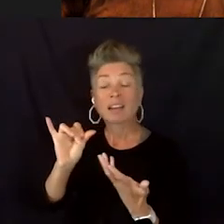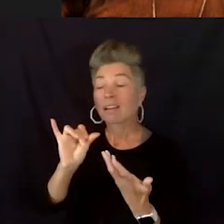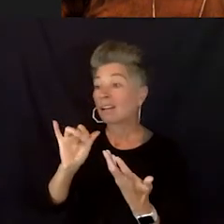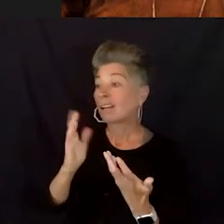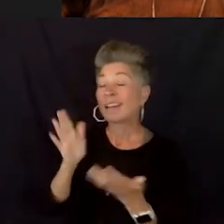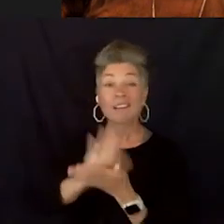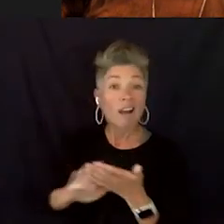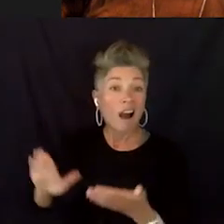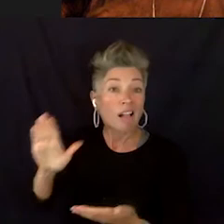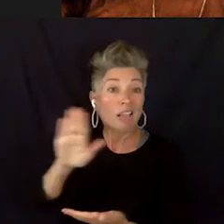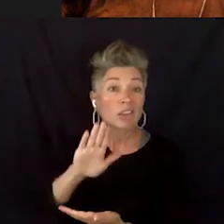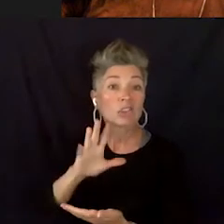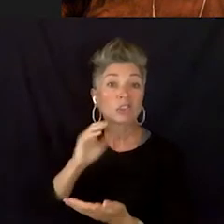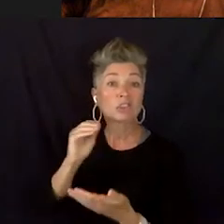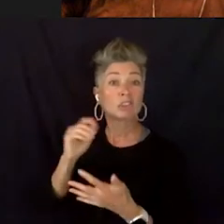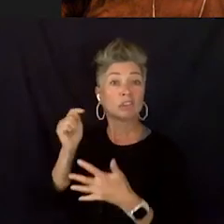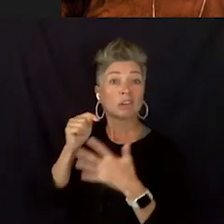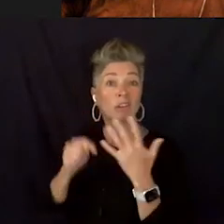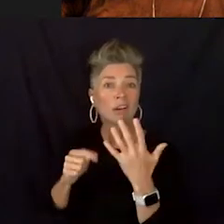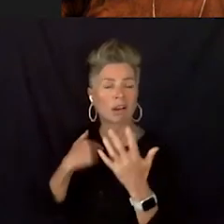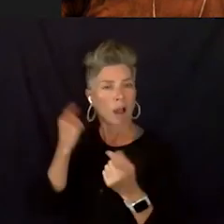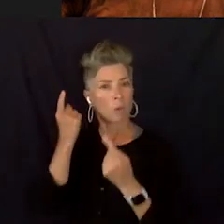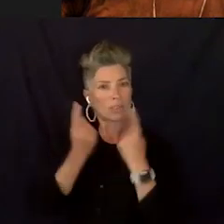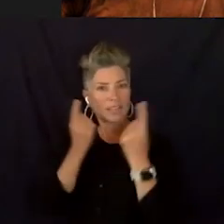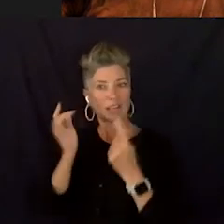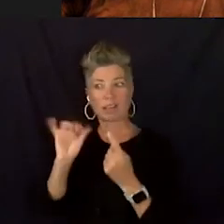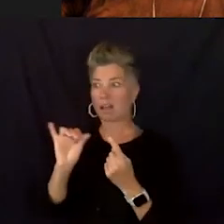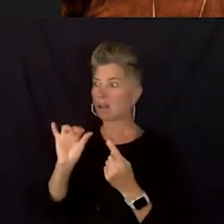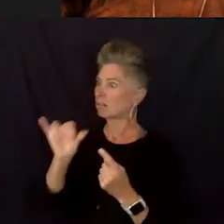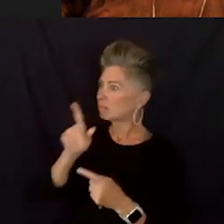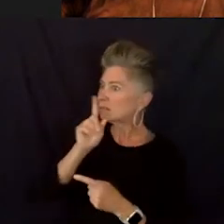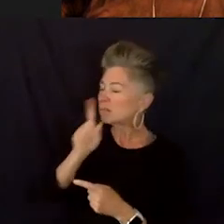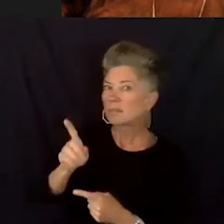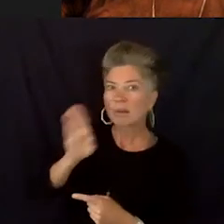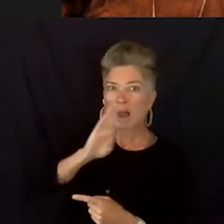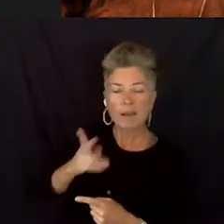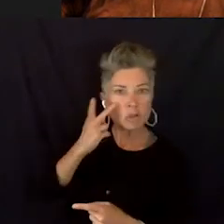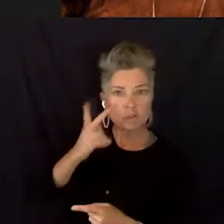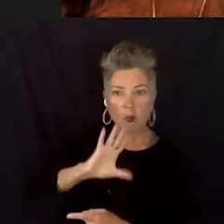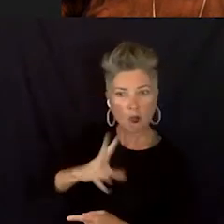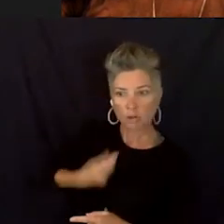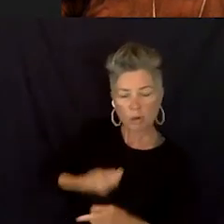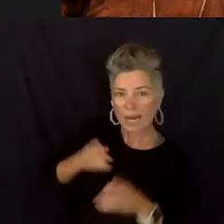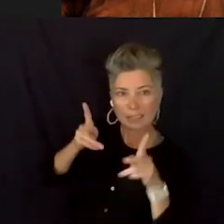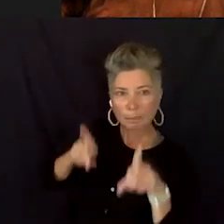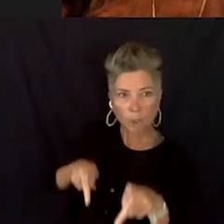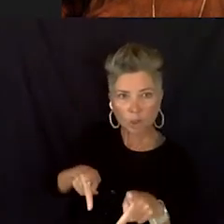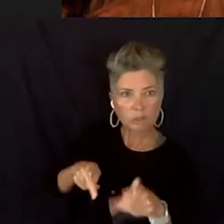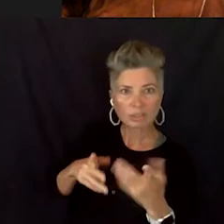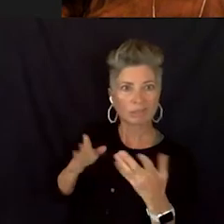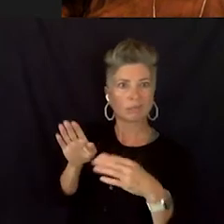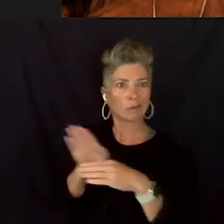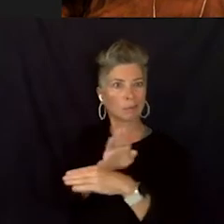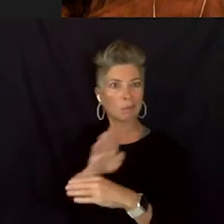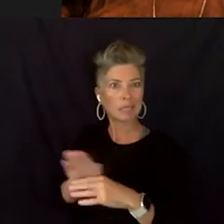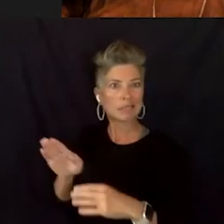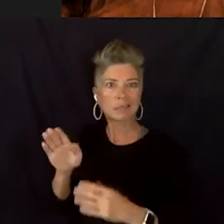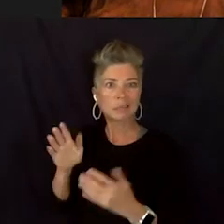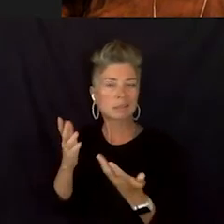and everything like that. And I was just thinking like that's true. I never seen a Trans person in a business, you know,